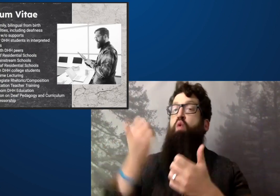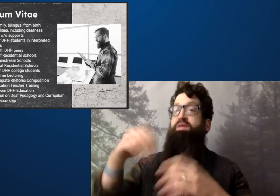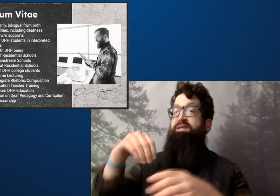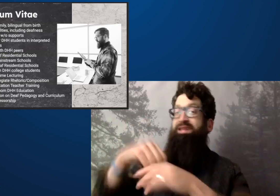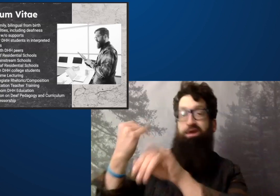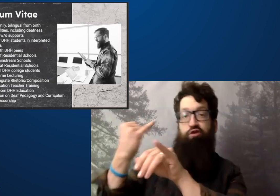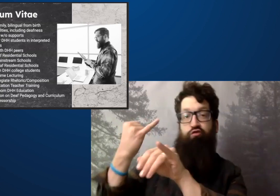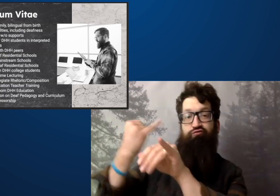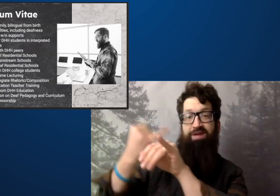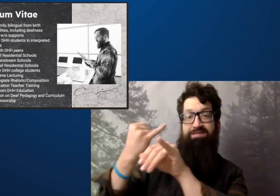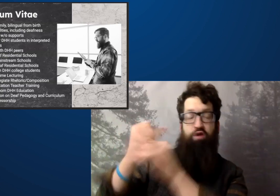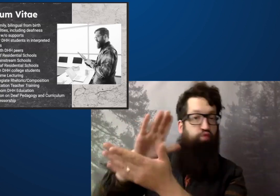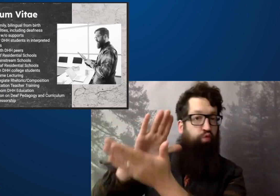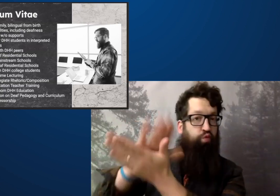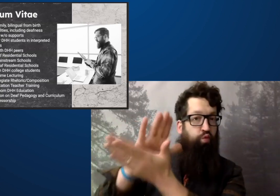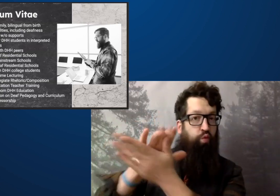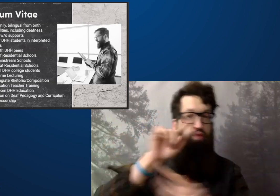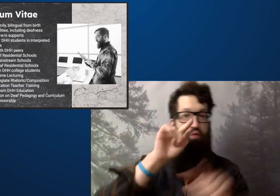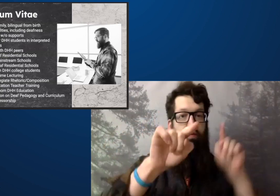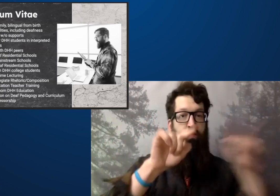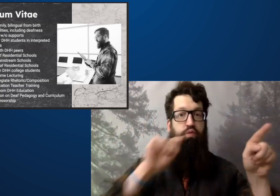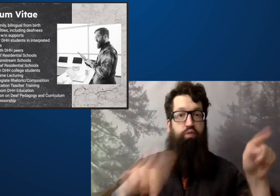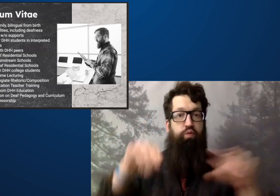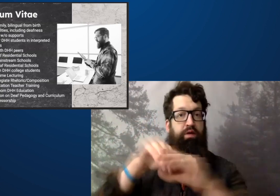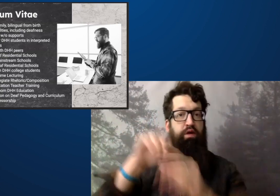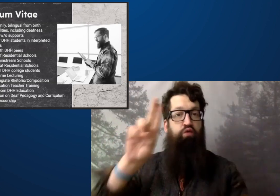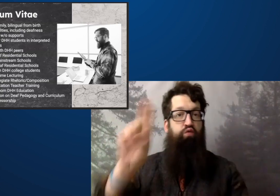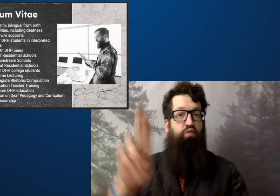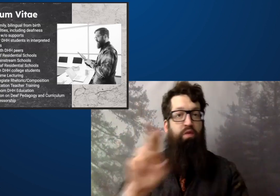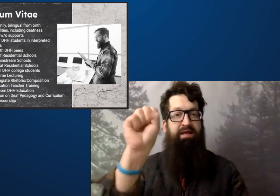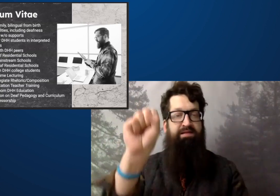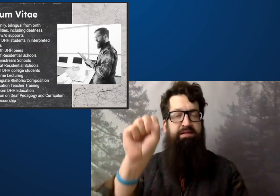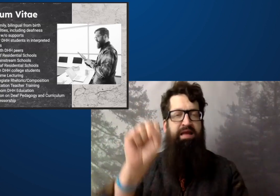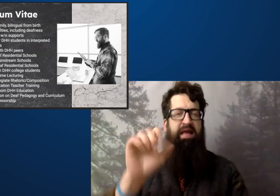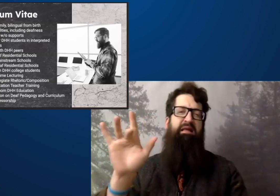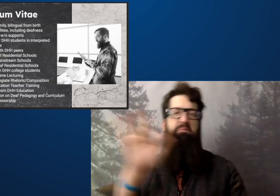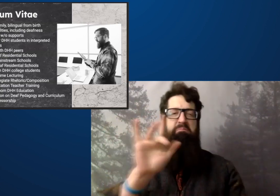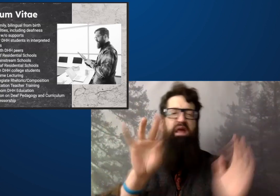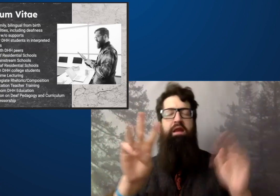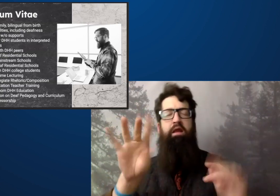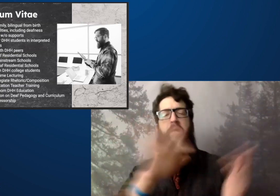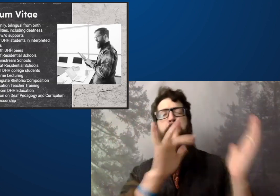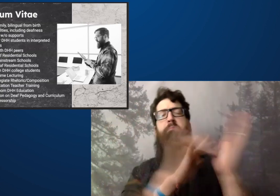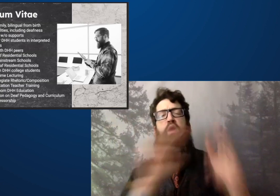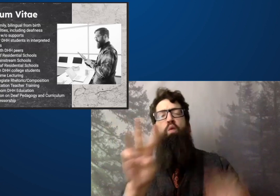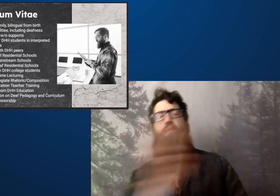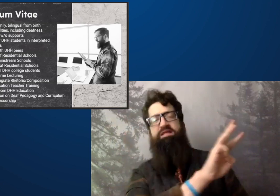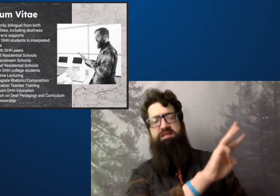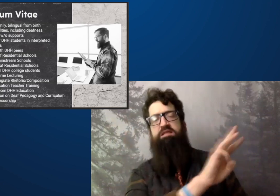and a lot of training was required from deaf residential schools in the US.